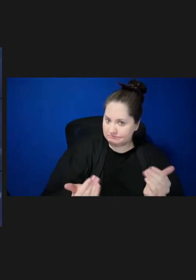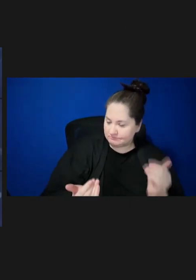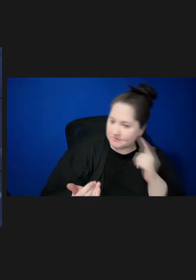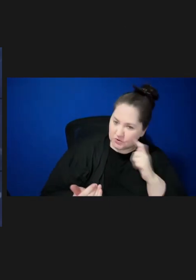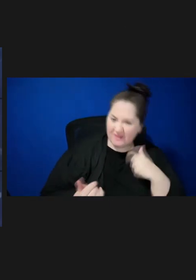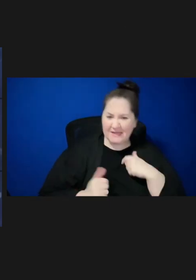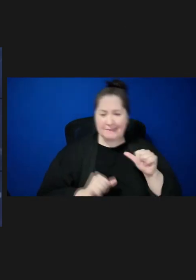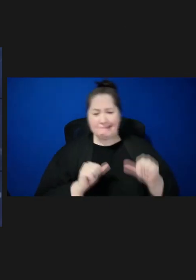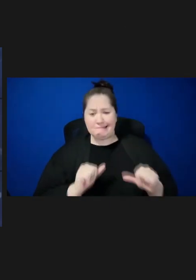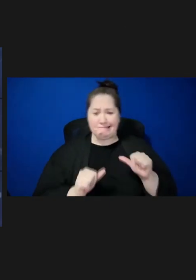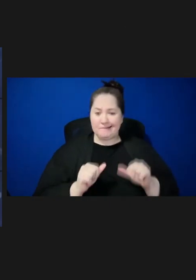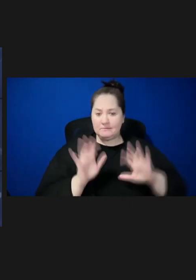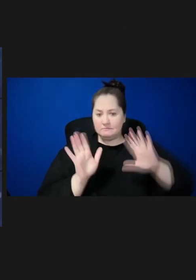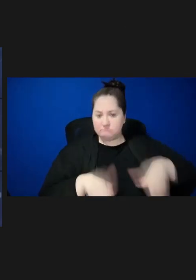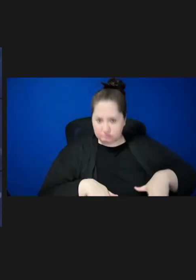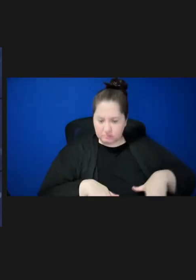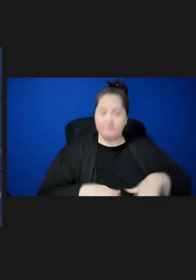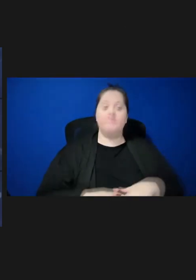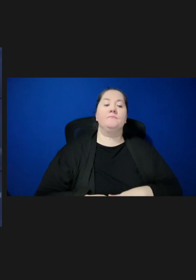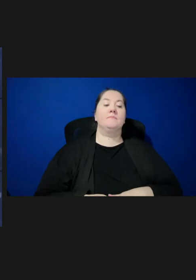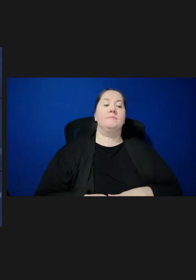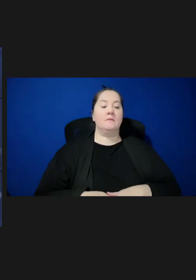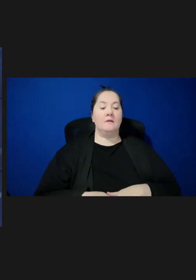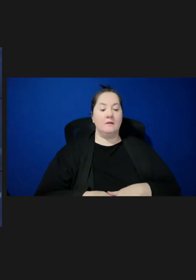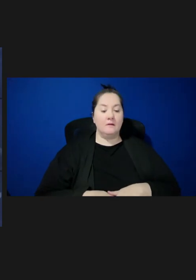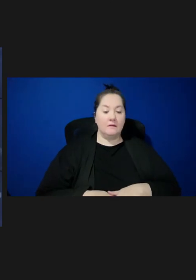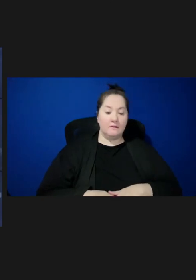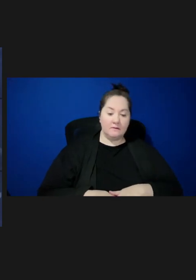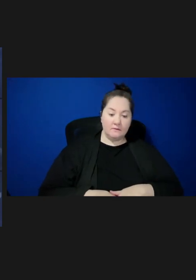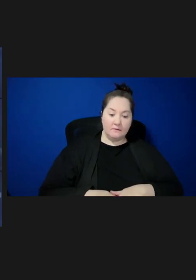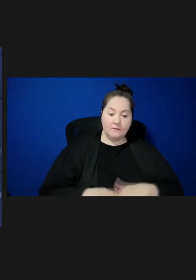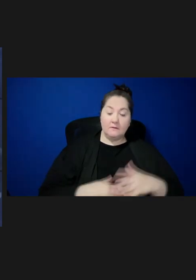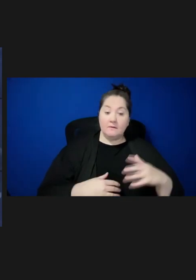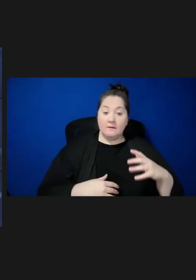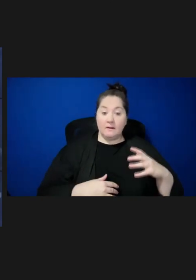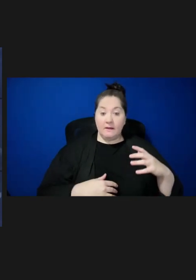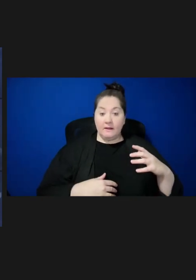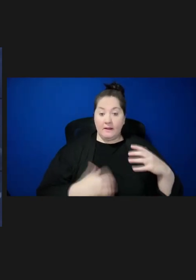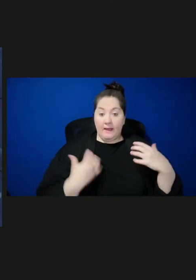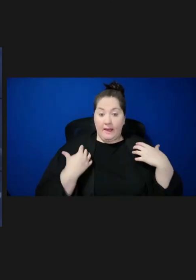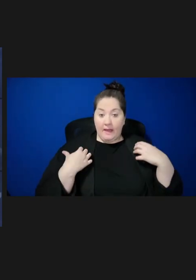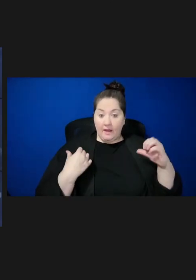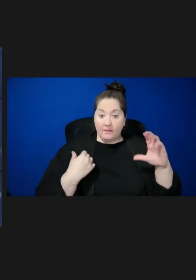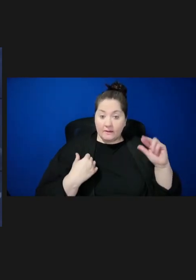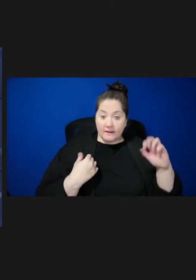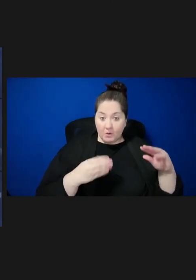A healthcare provider's strong and clear recommendation, as described in NVAC